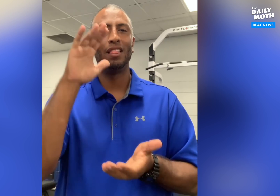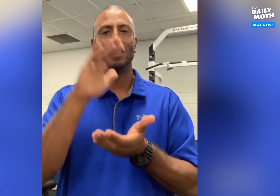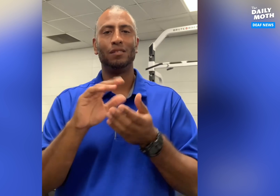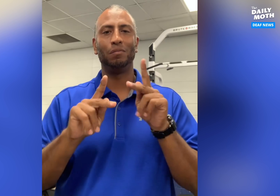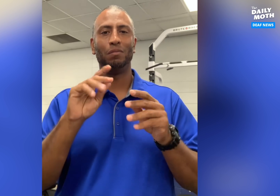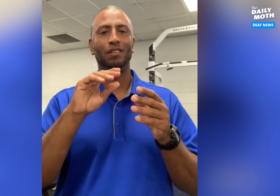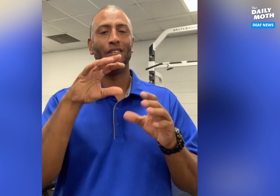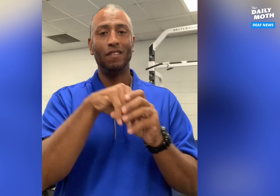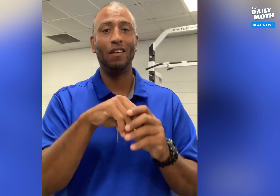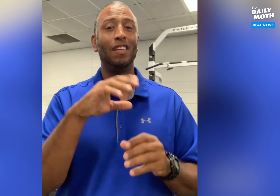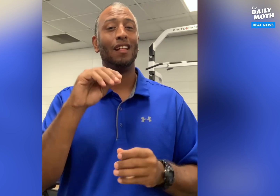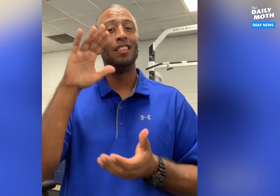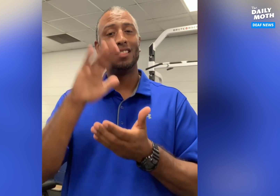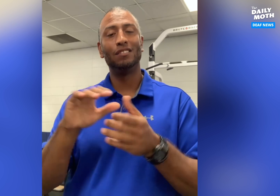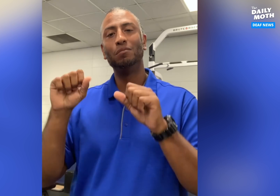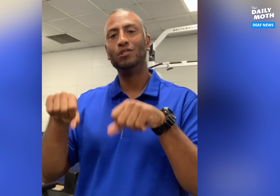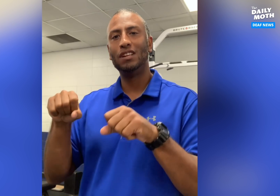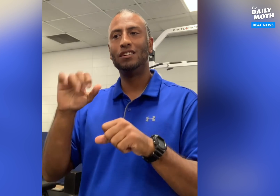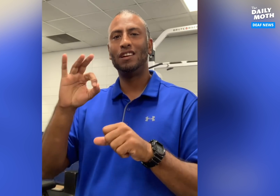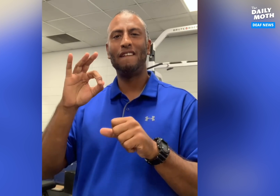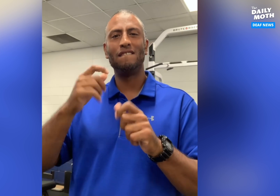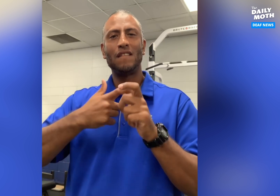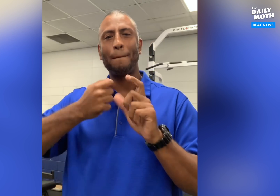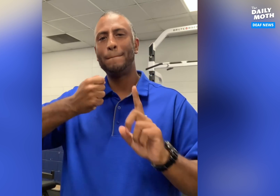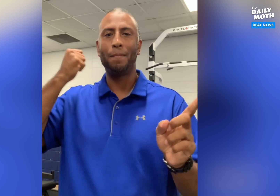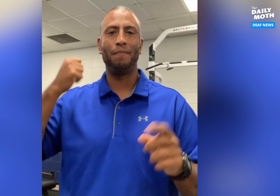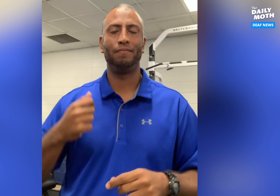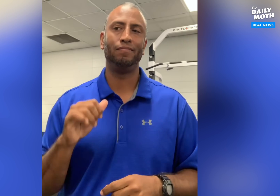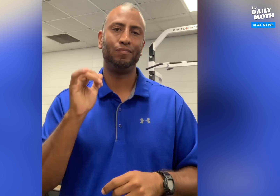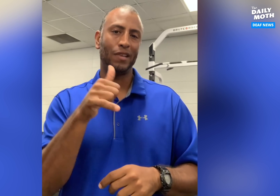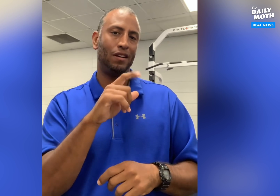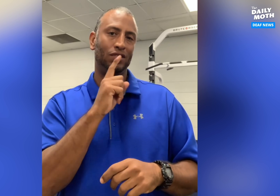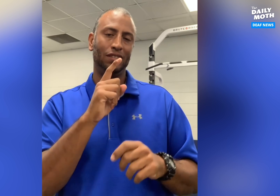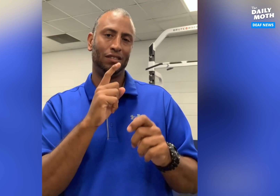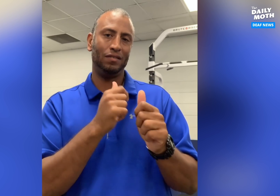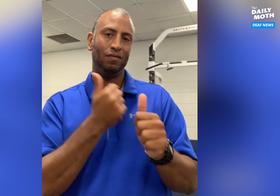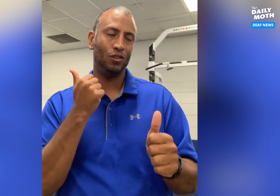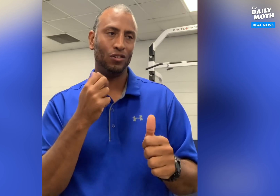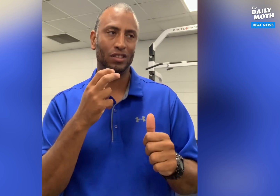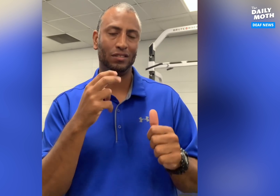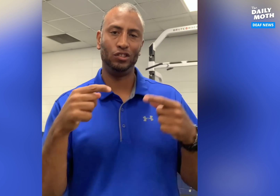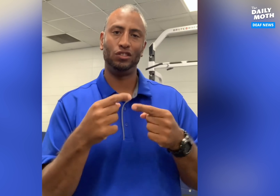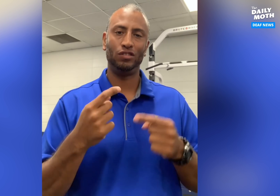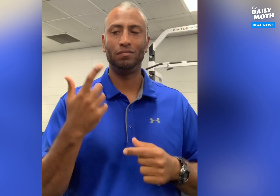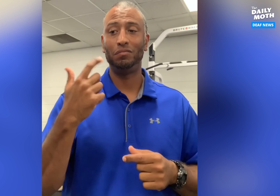There are less people involved and less potential for hard impacts. We do it to avoid injuries.